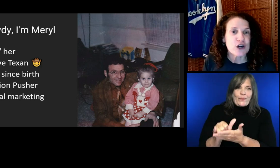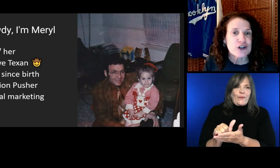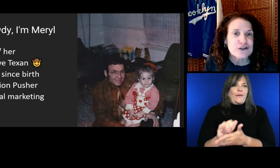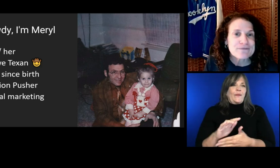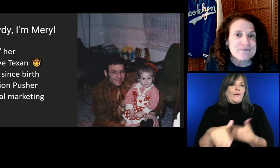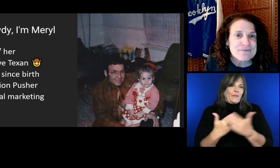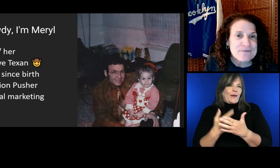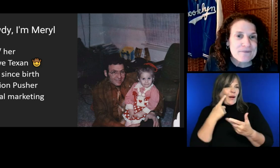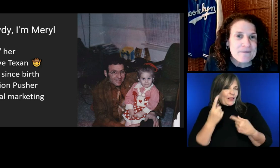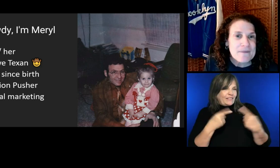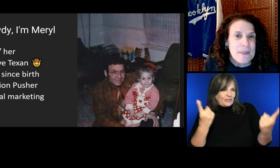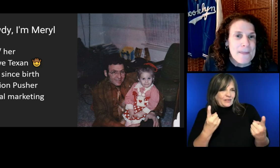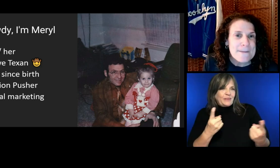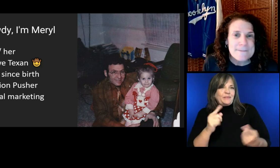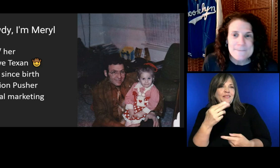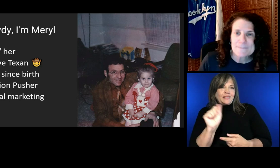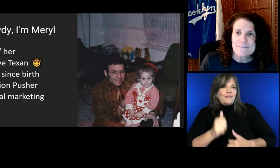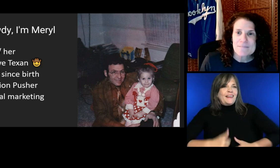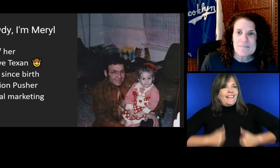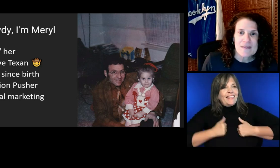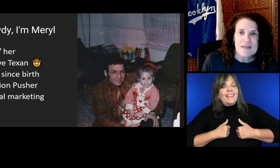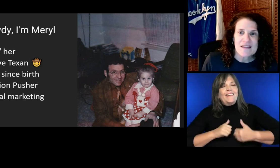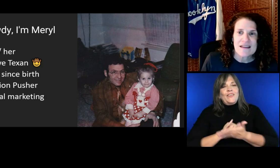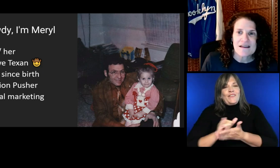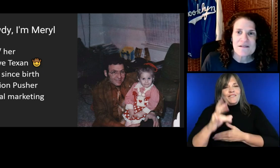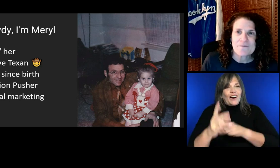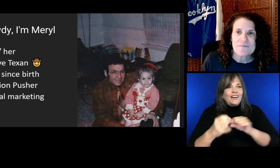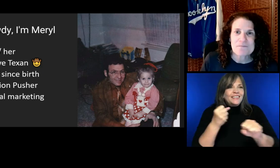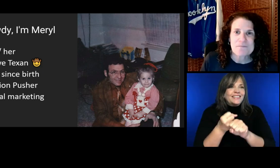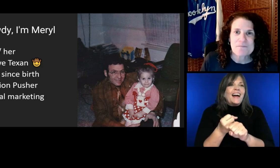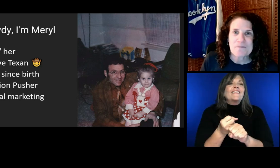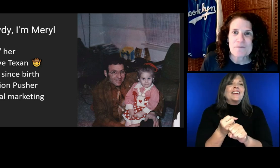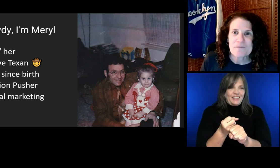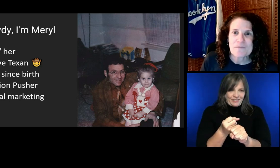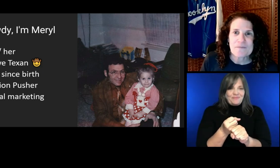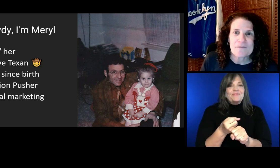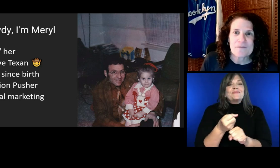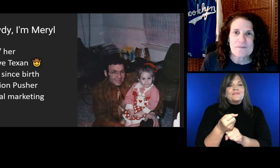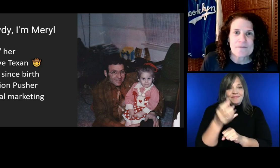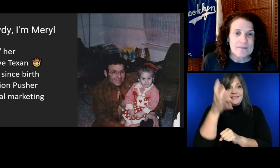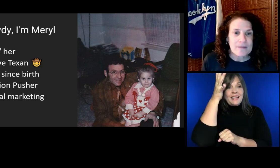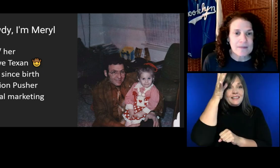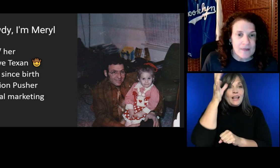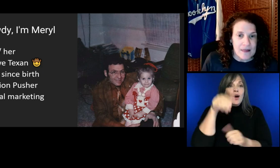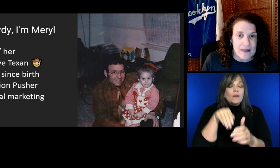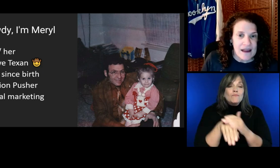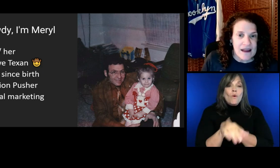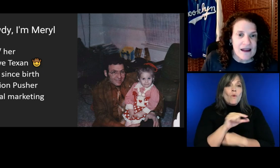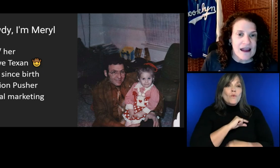A native New Yorker.